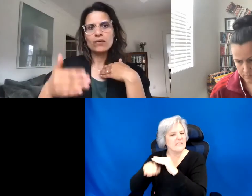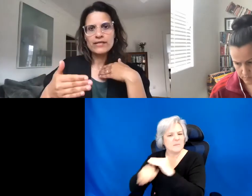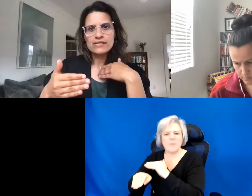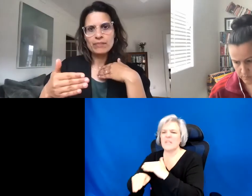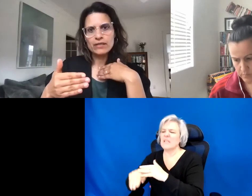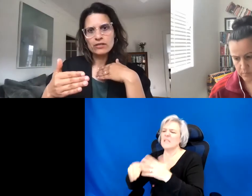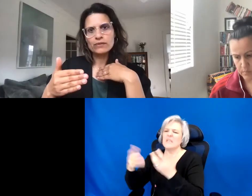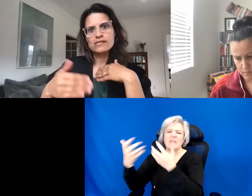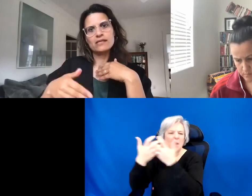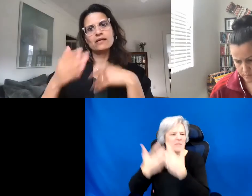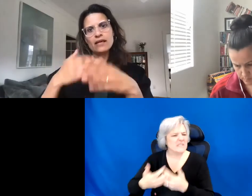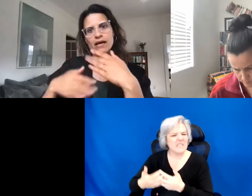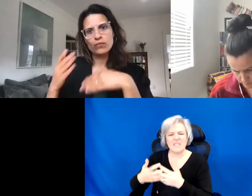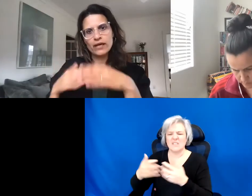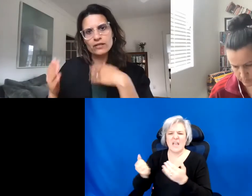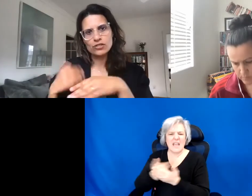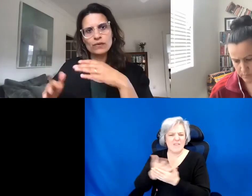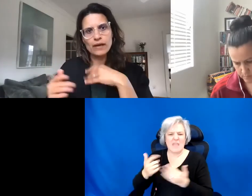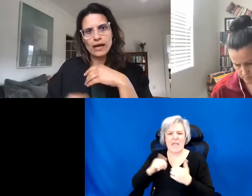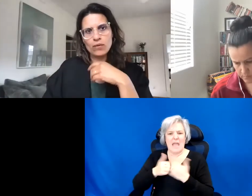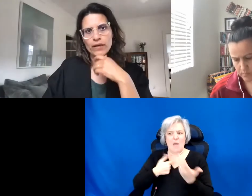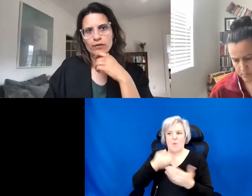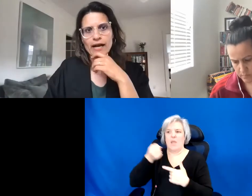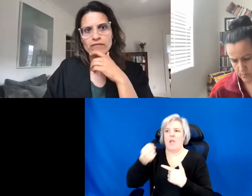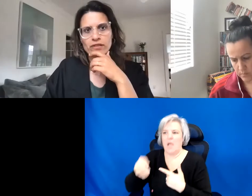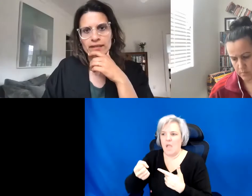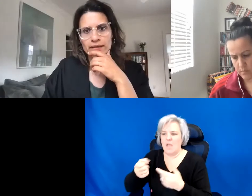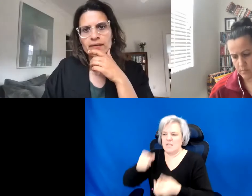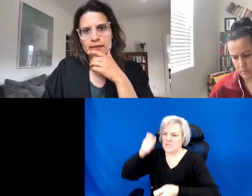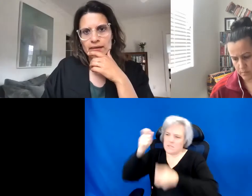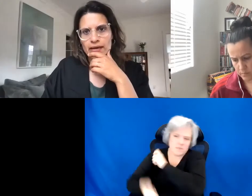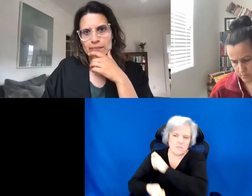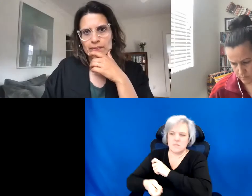How we step into a scene, how we undo it, how we unravel it.